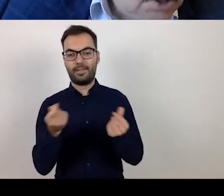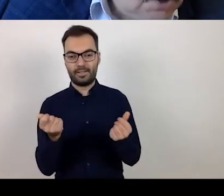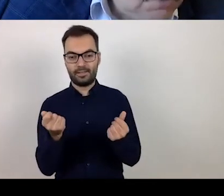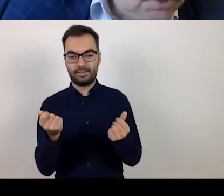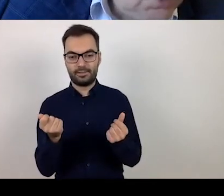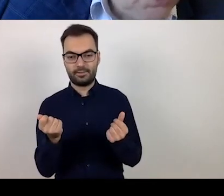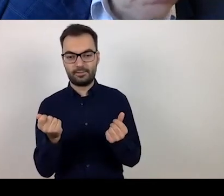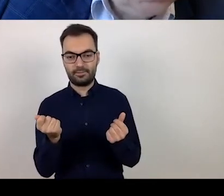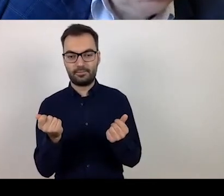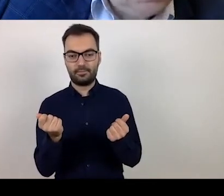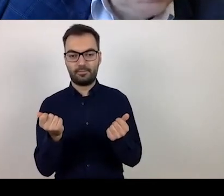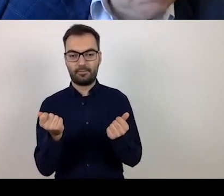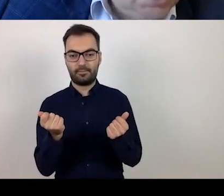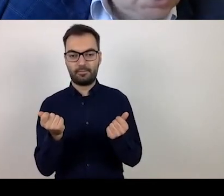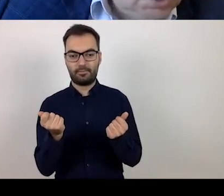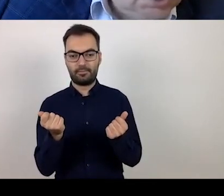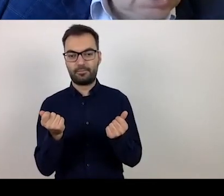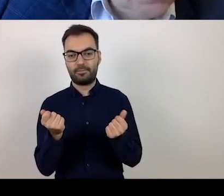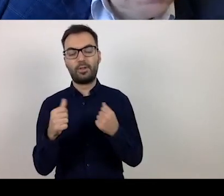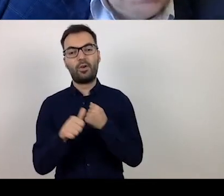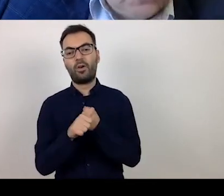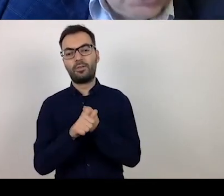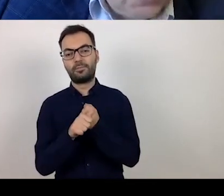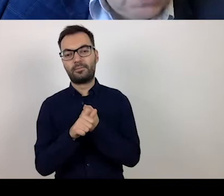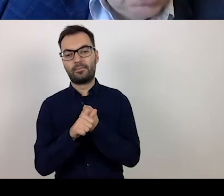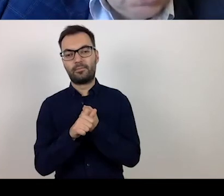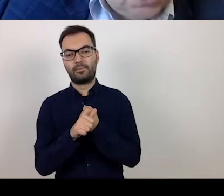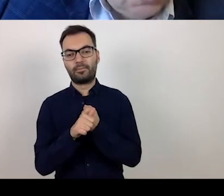its aim is to check for non-exclusion.